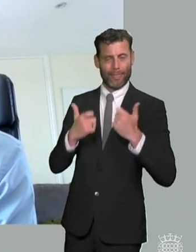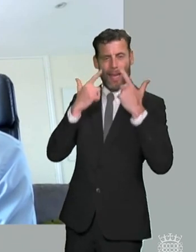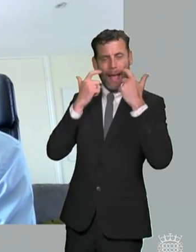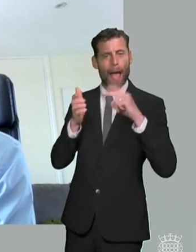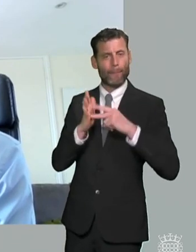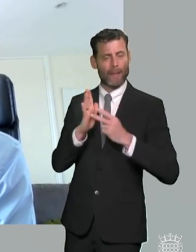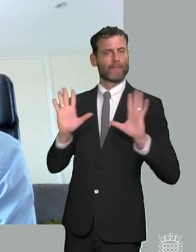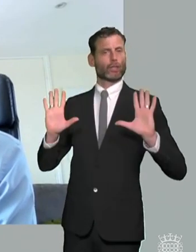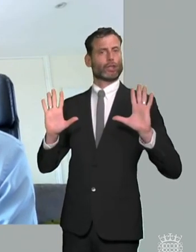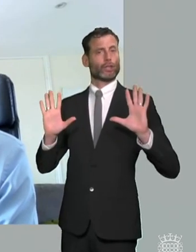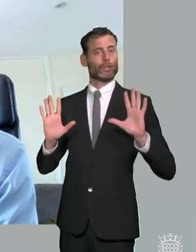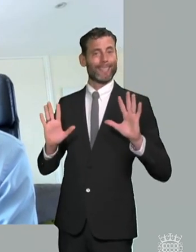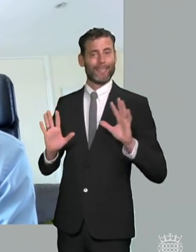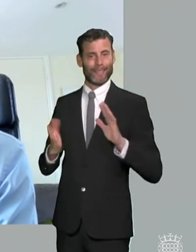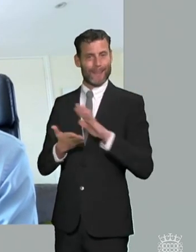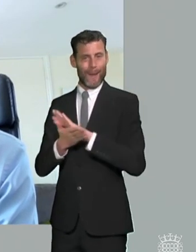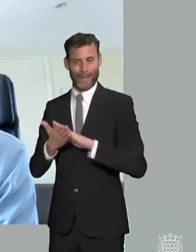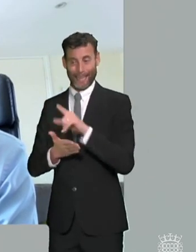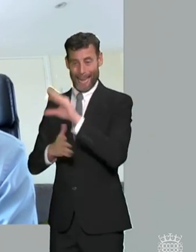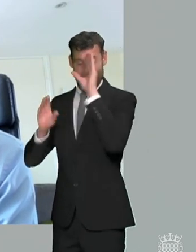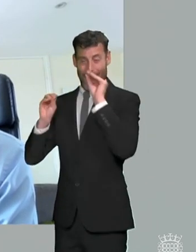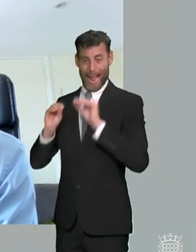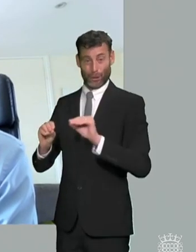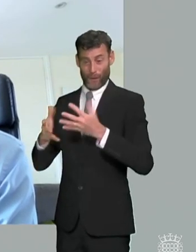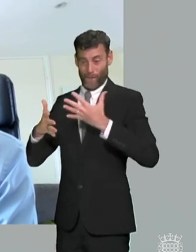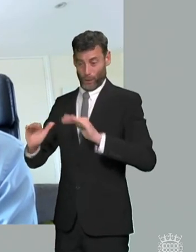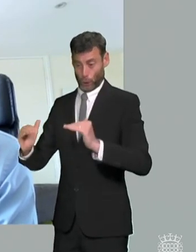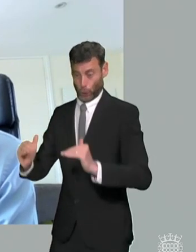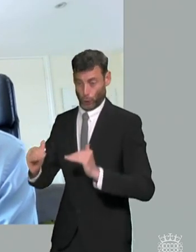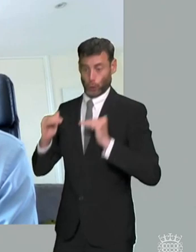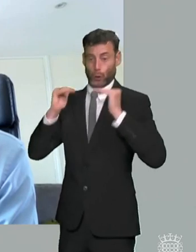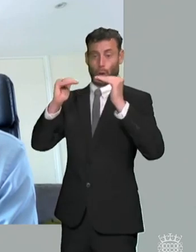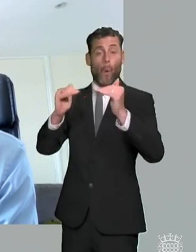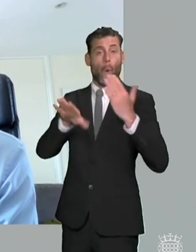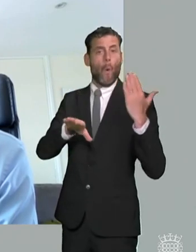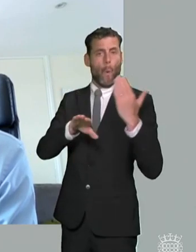person is going to need to access employment for example successfully and there's a really